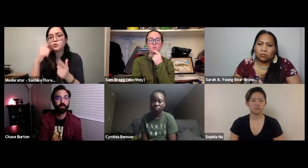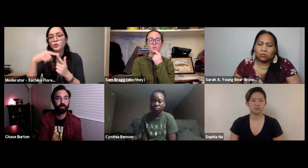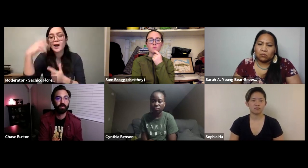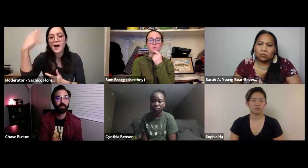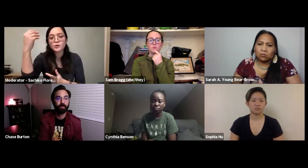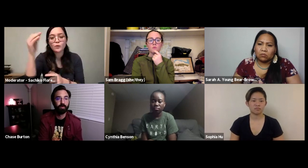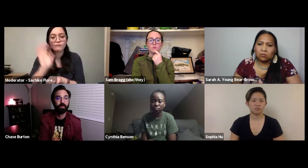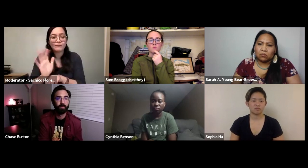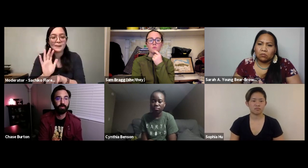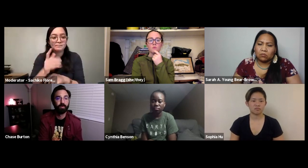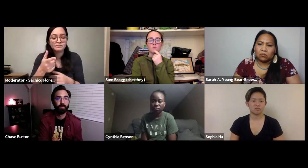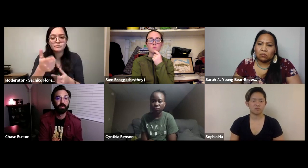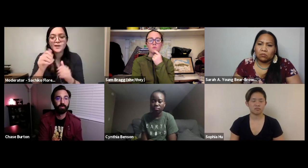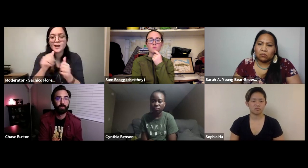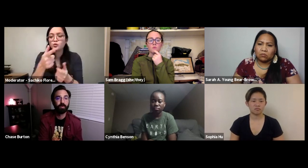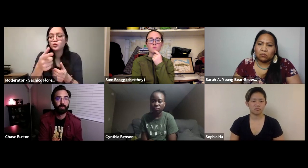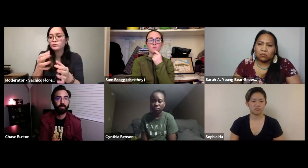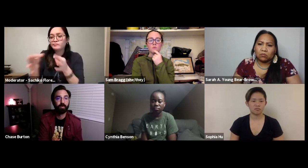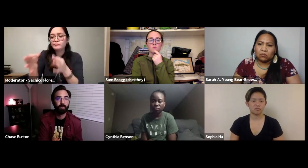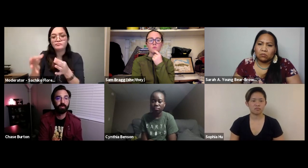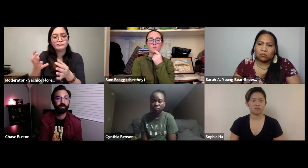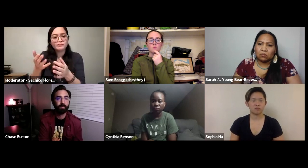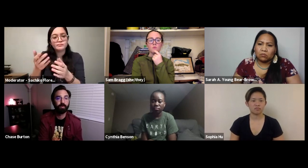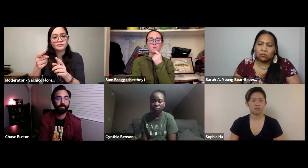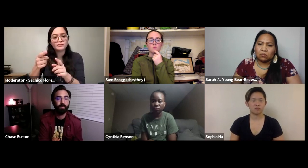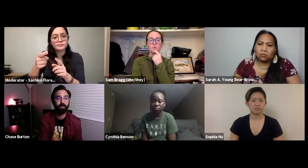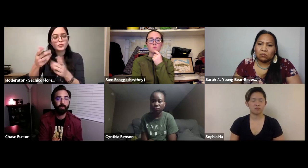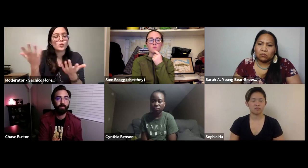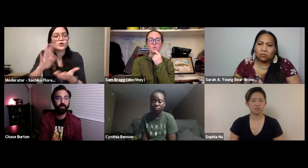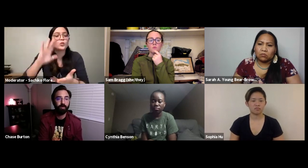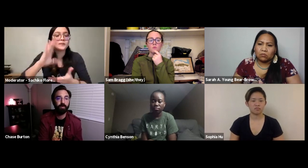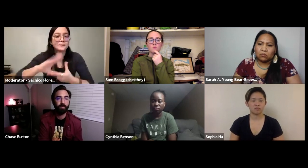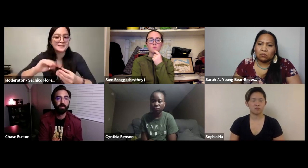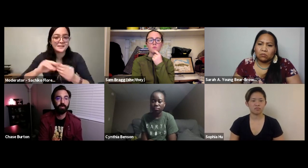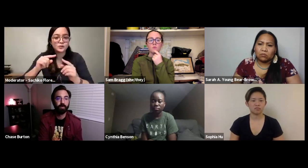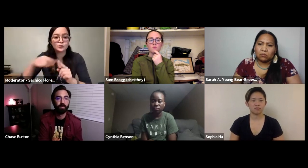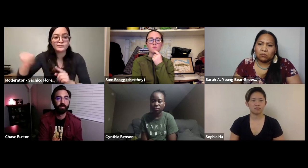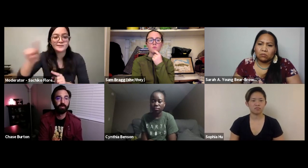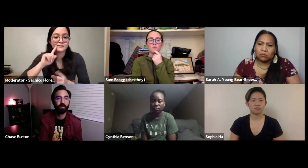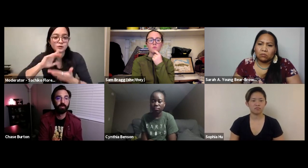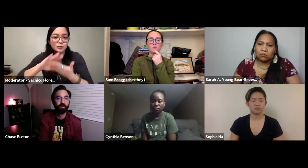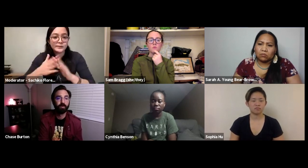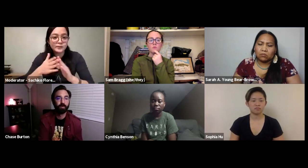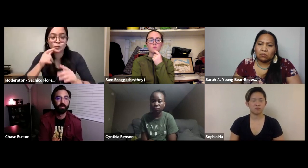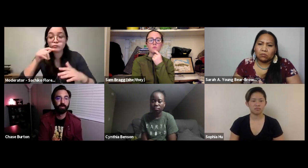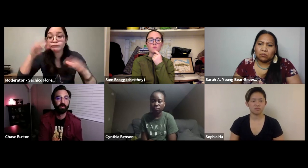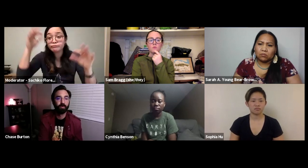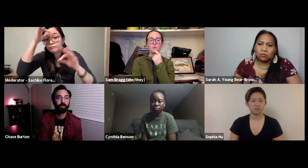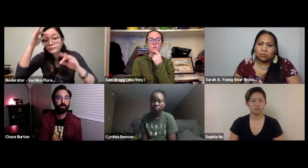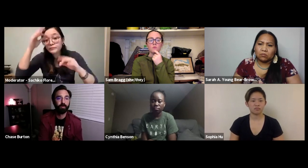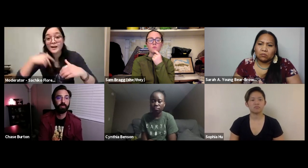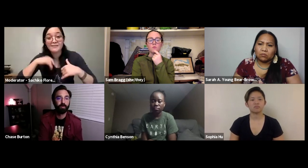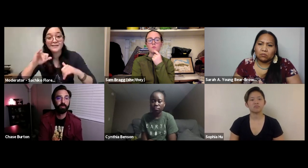Trust or just about outdoor films in general. What's your message to the deaf community?